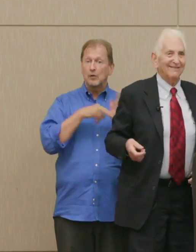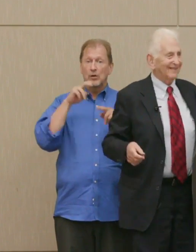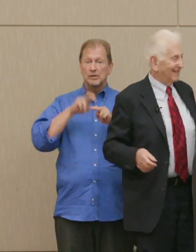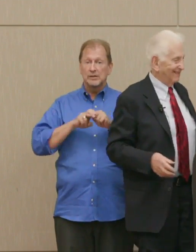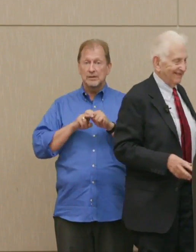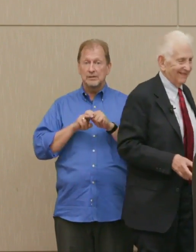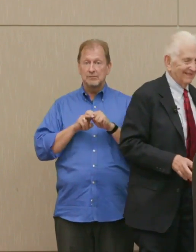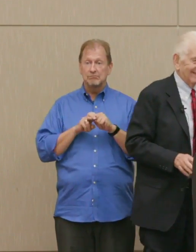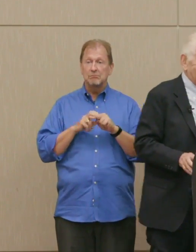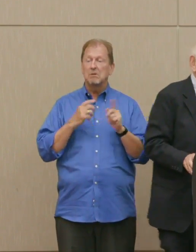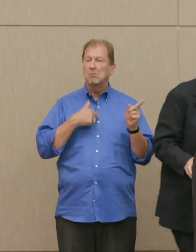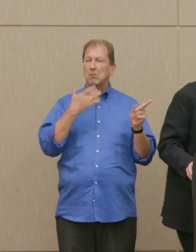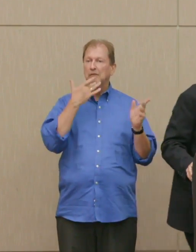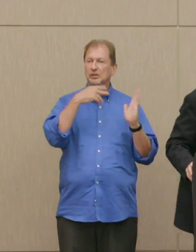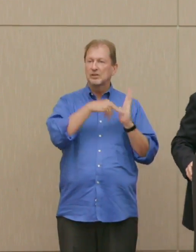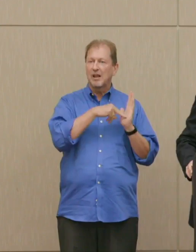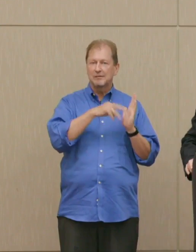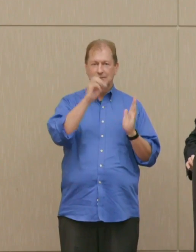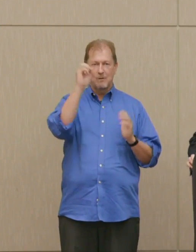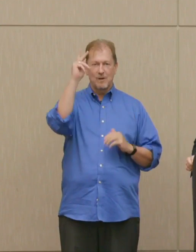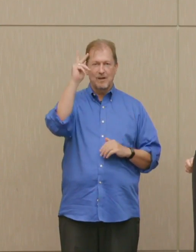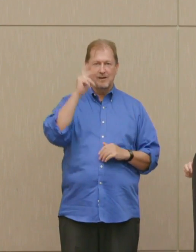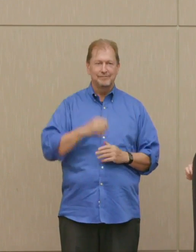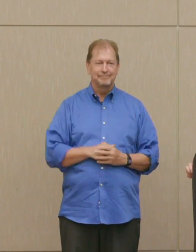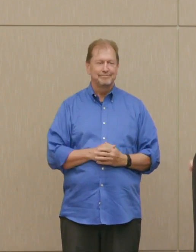Dr. Ellsberg: No, it's all right.